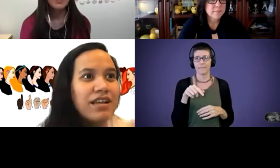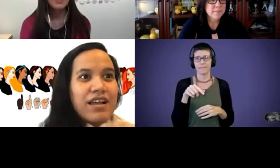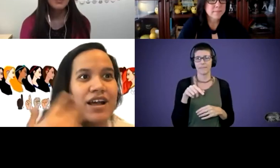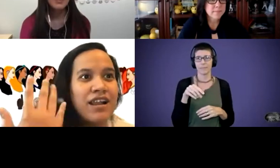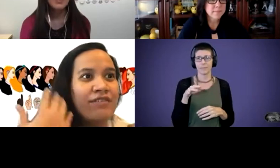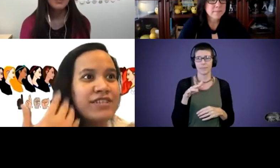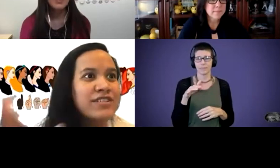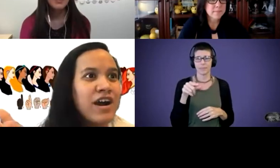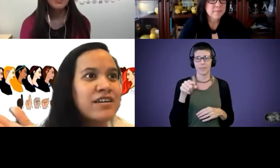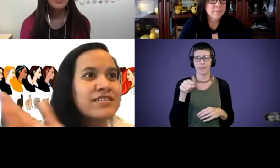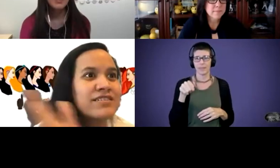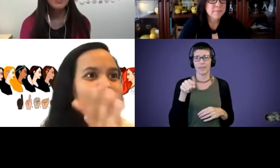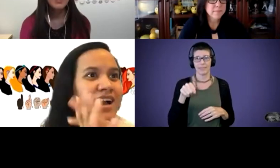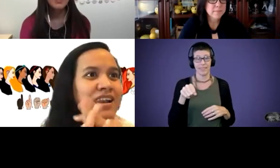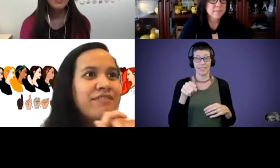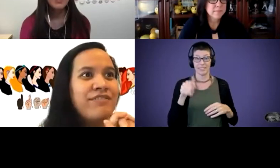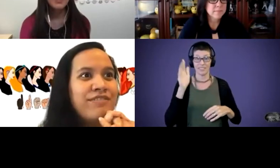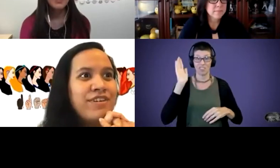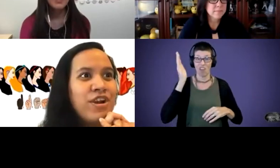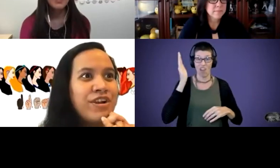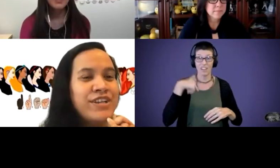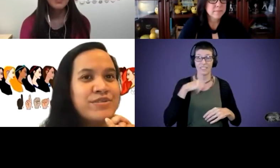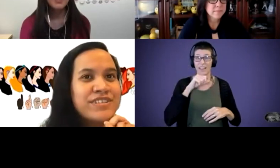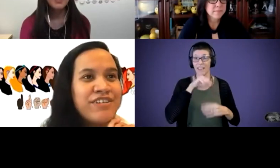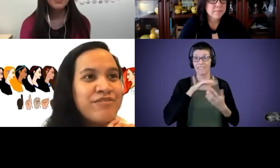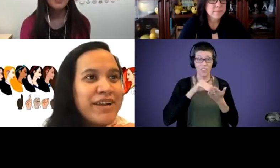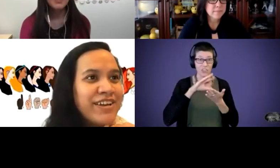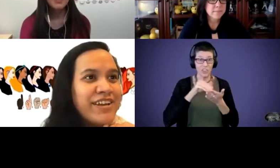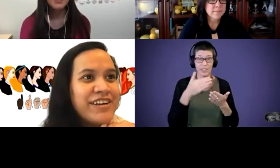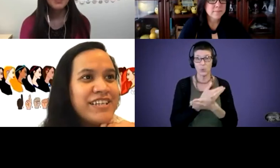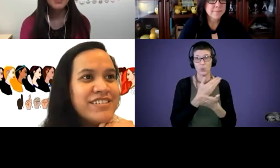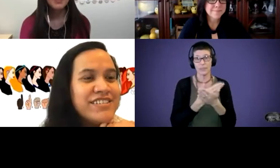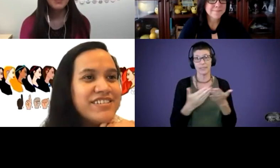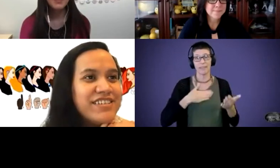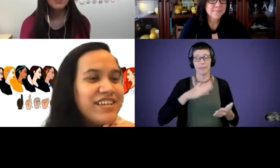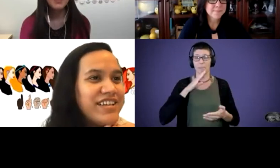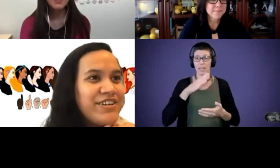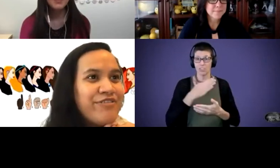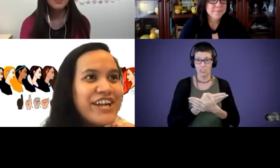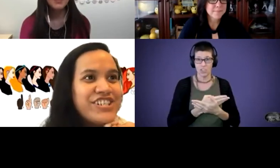I love these talks. I love learning new stuff. My daughter is fresh